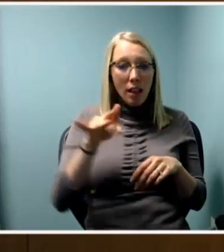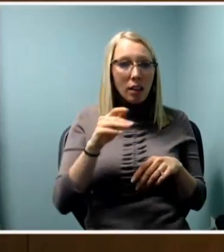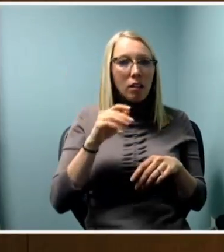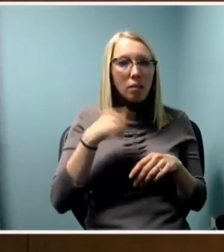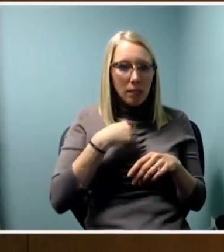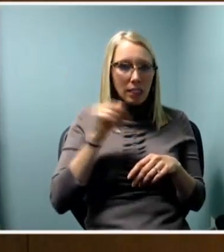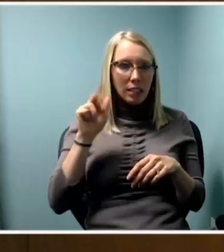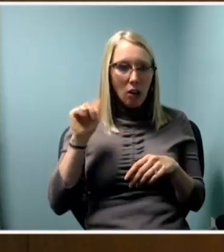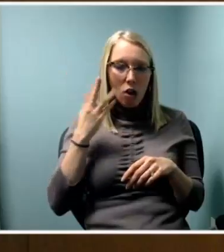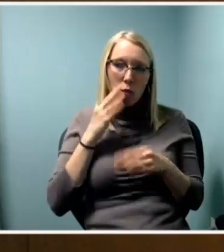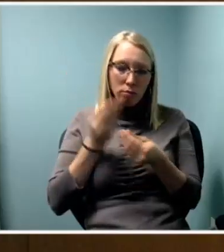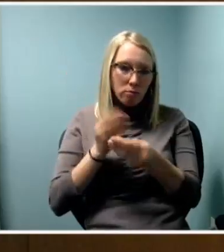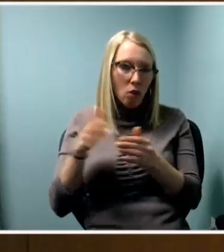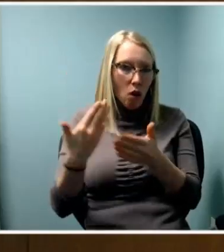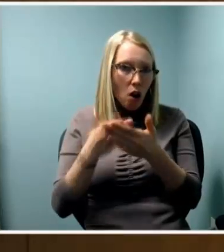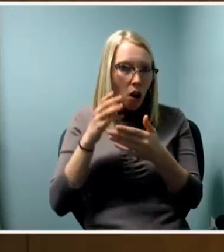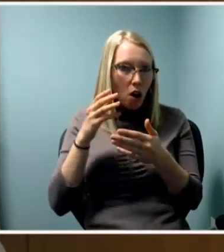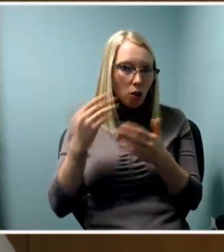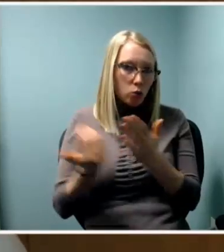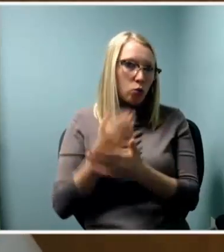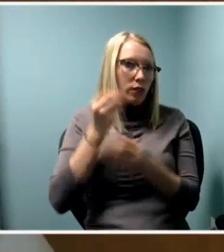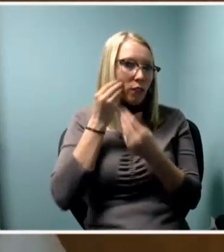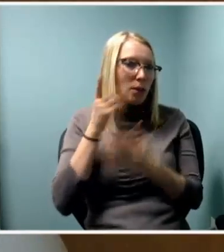and any links you need. bu.edu/arts